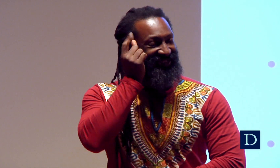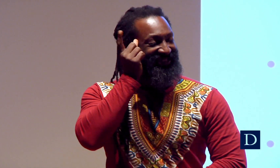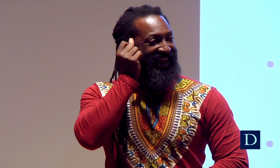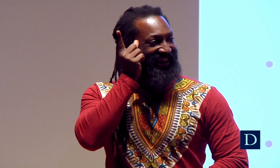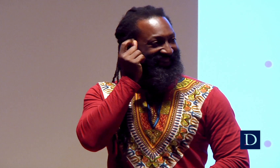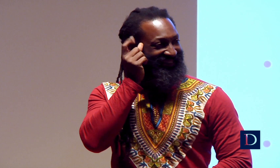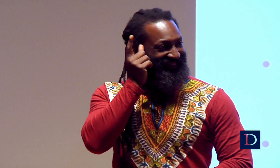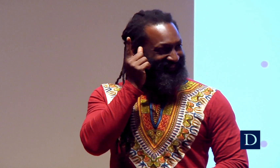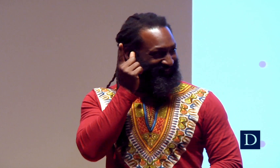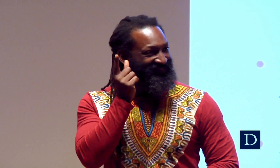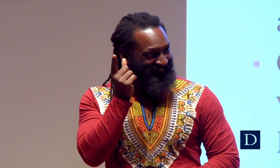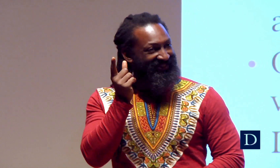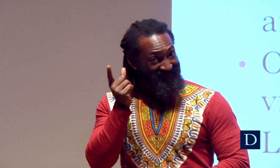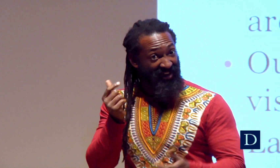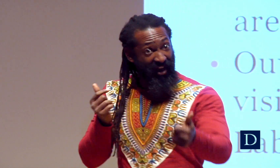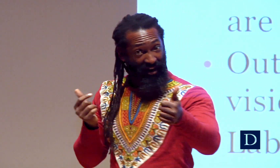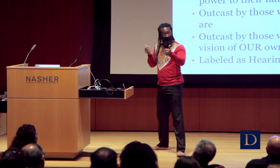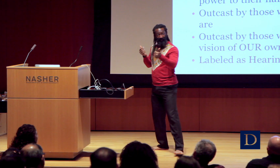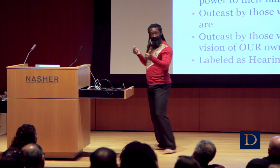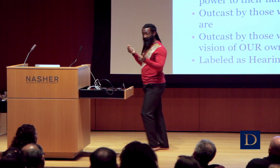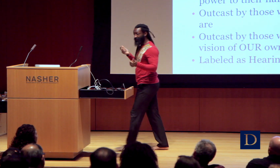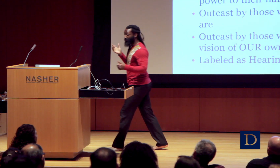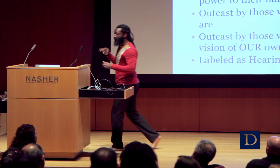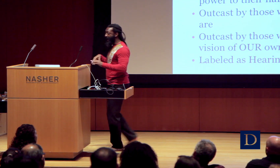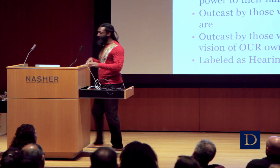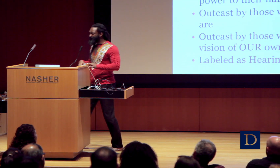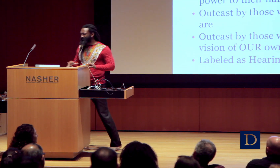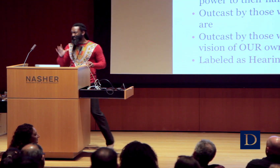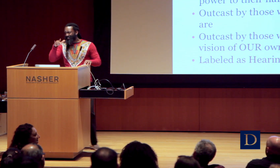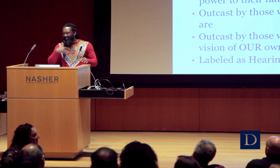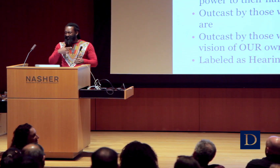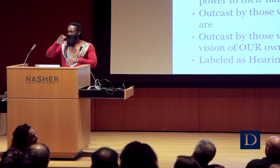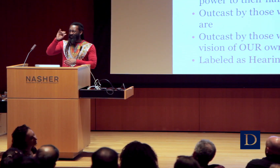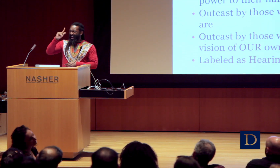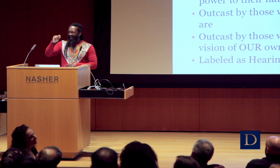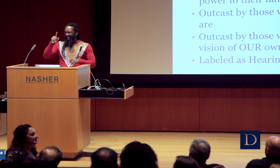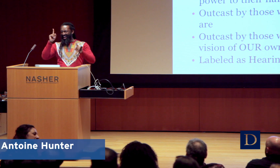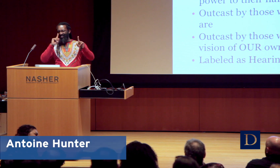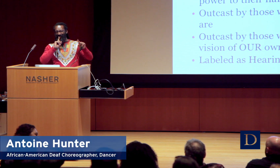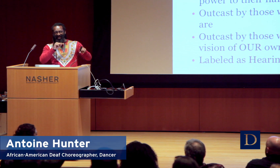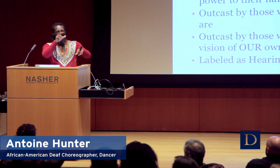We need to make sure that we become uncomfortable until it’s something that we understand.